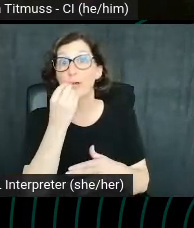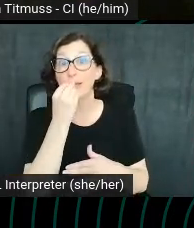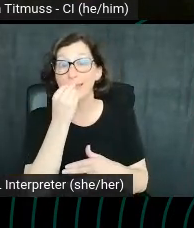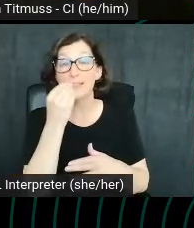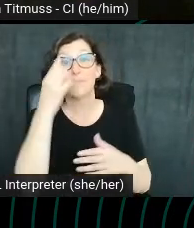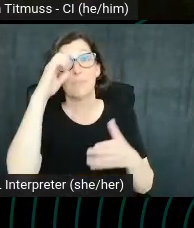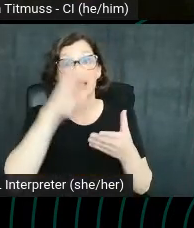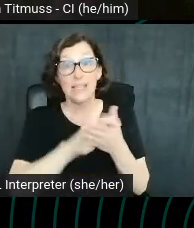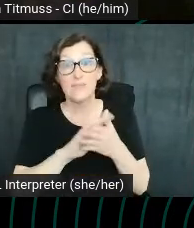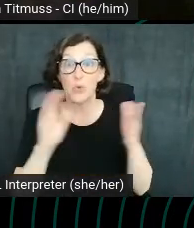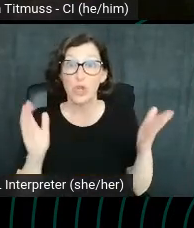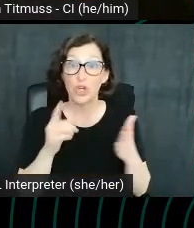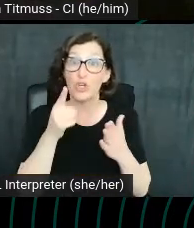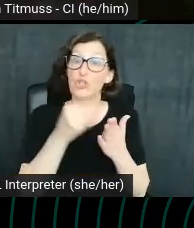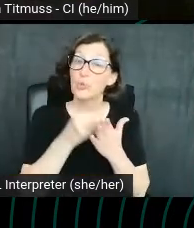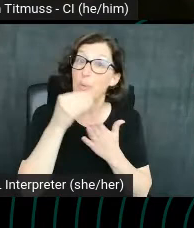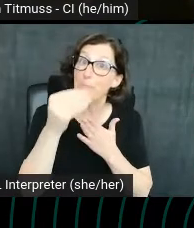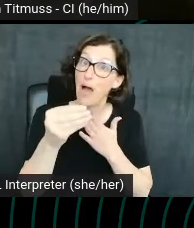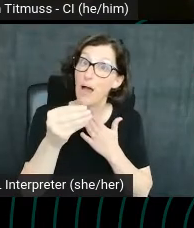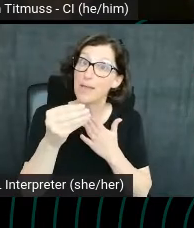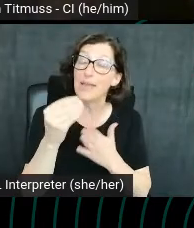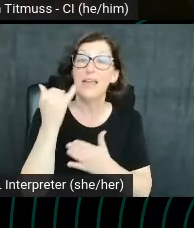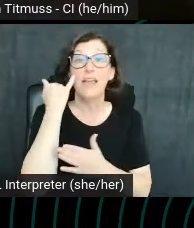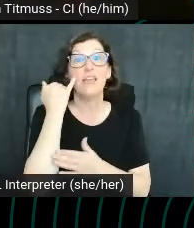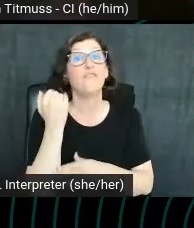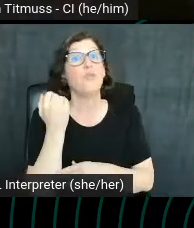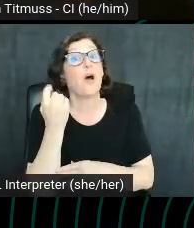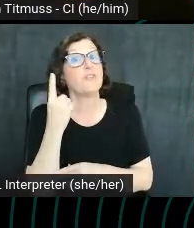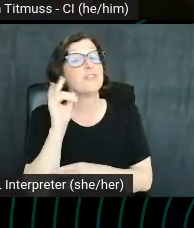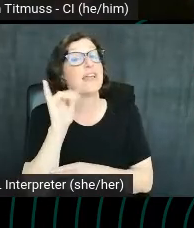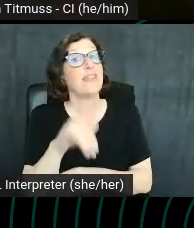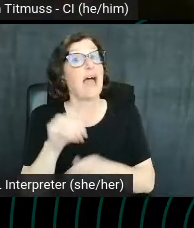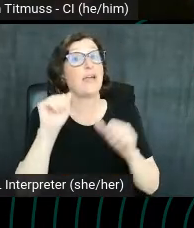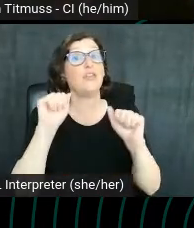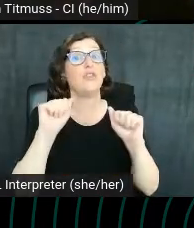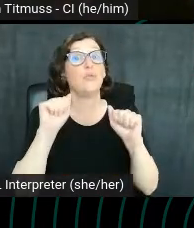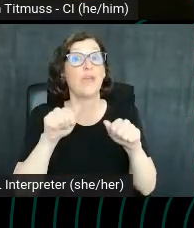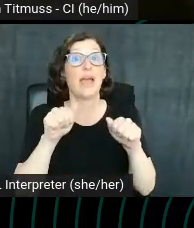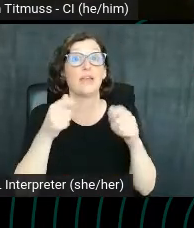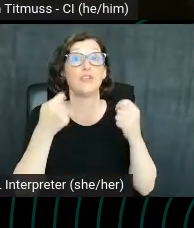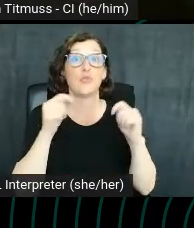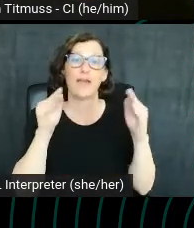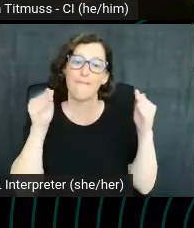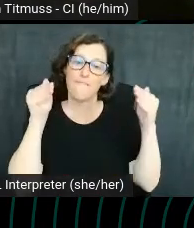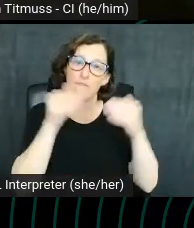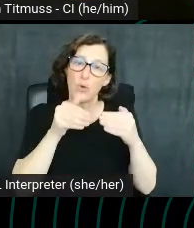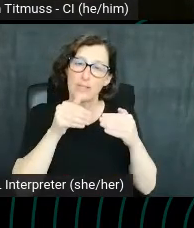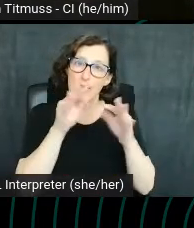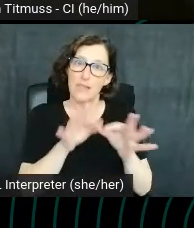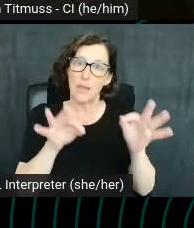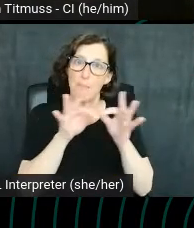purchase. By understanding that we can optimize towards these key metrics. So what about YouTube?